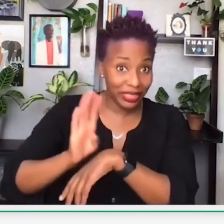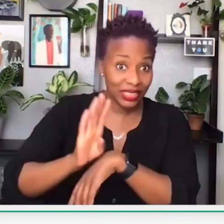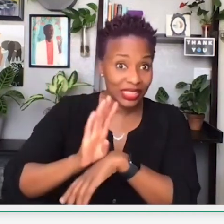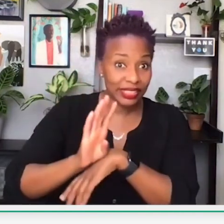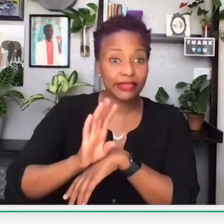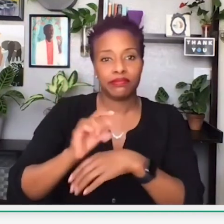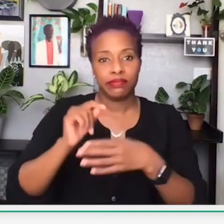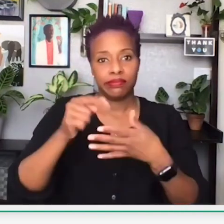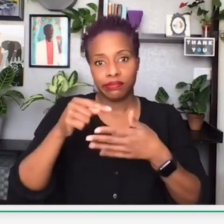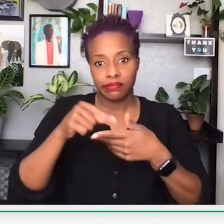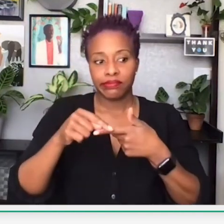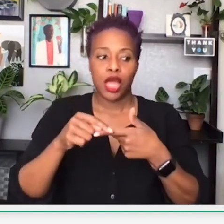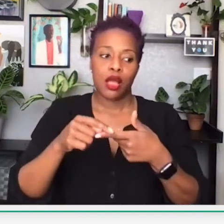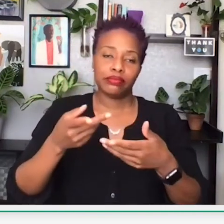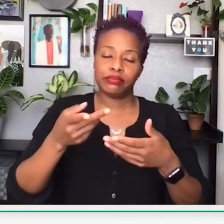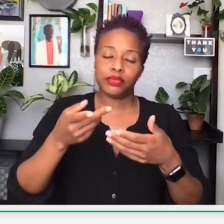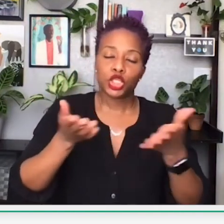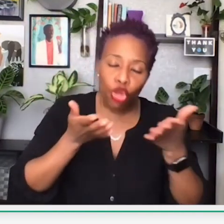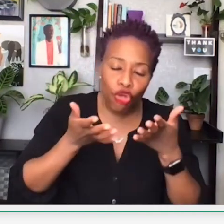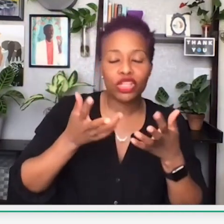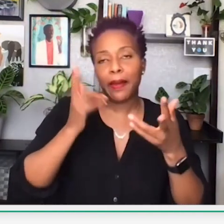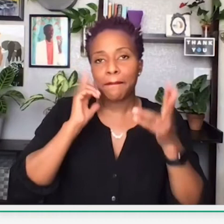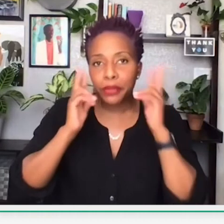Like I mentioned, there's the top 5 types of businesses: